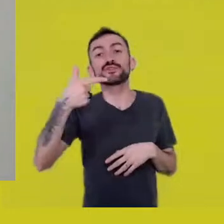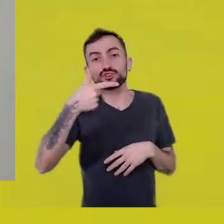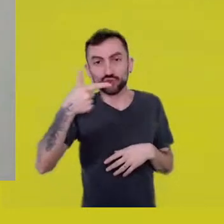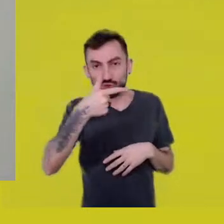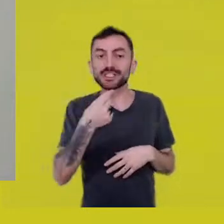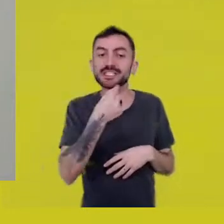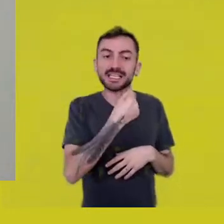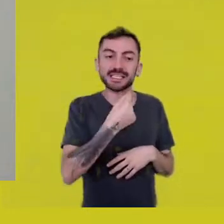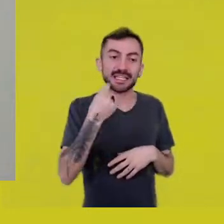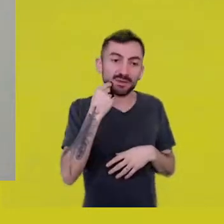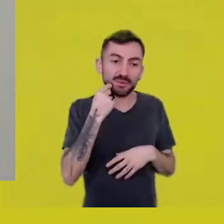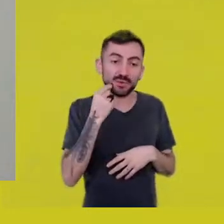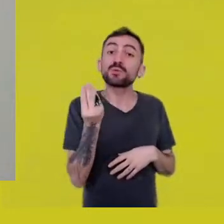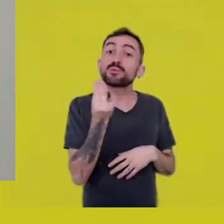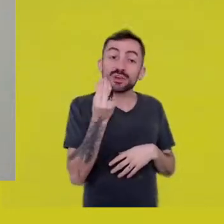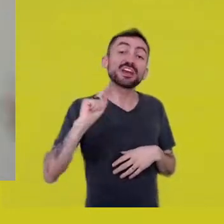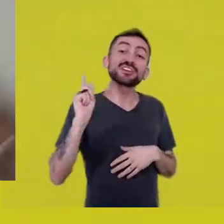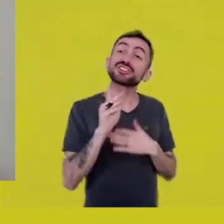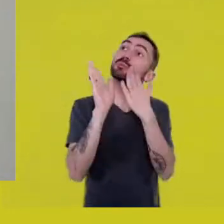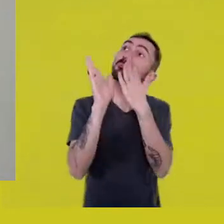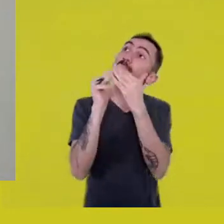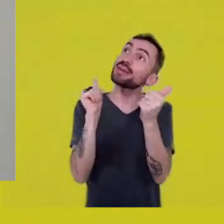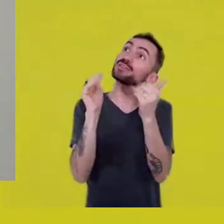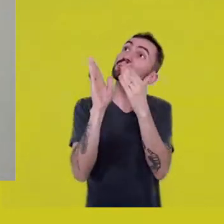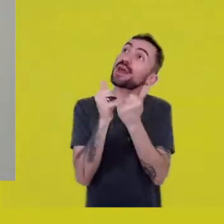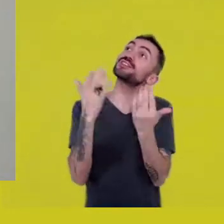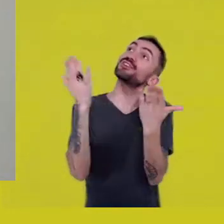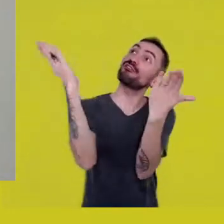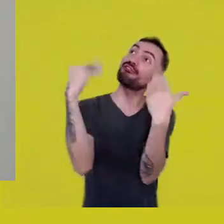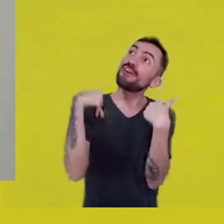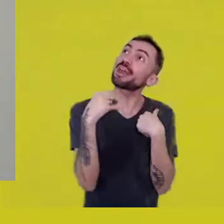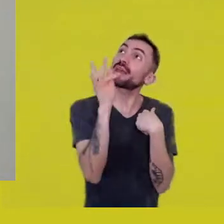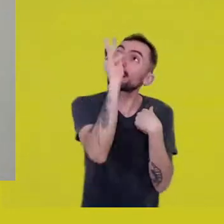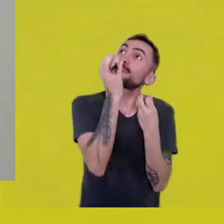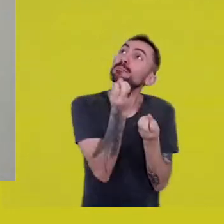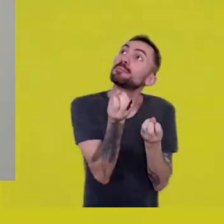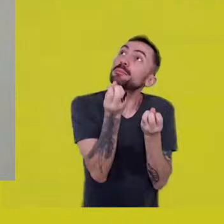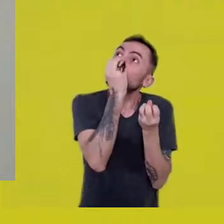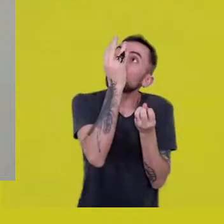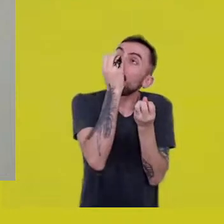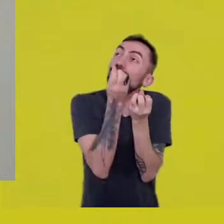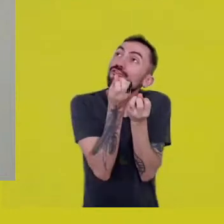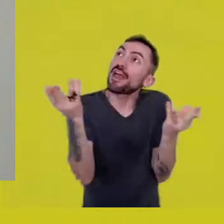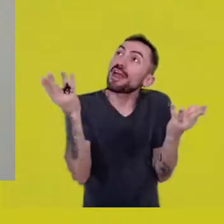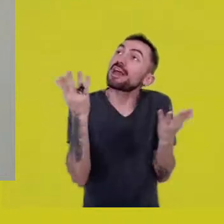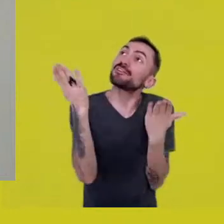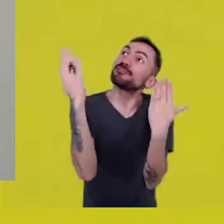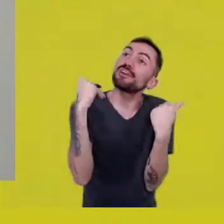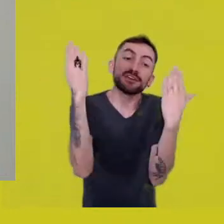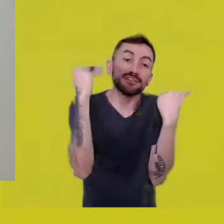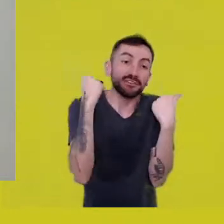invoking spring, calling spring, asking flowers to bloom again on the mountains.